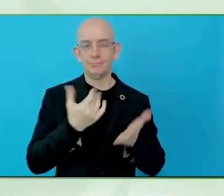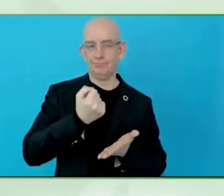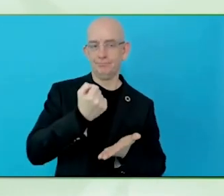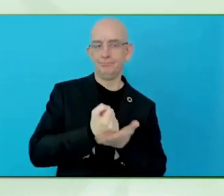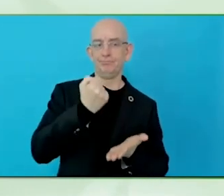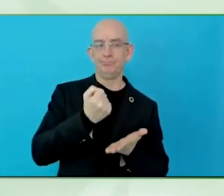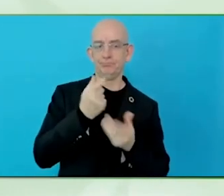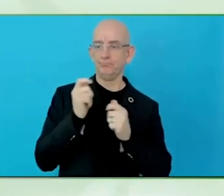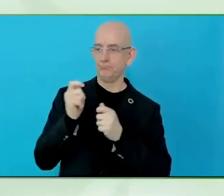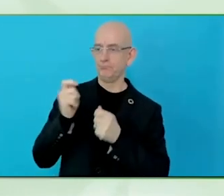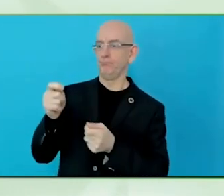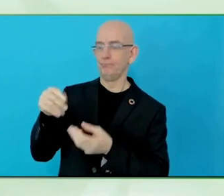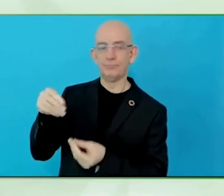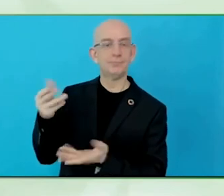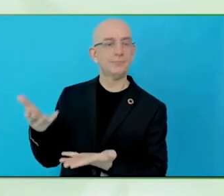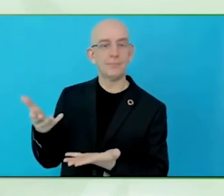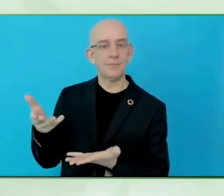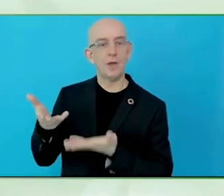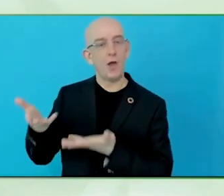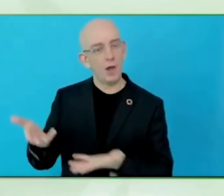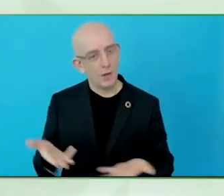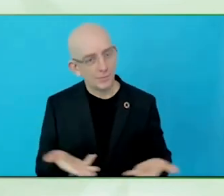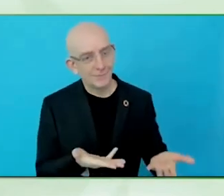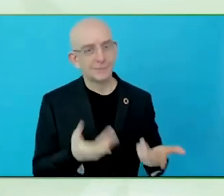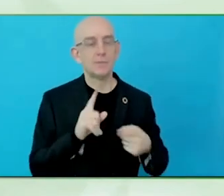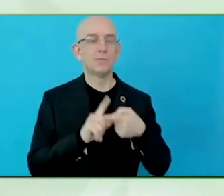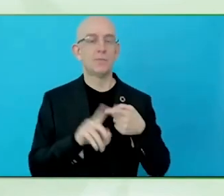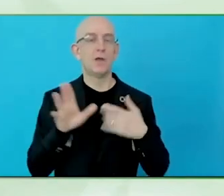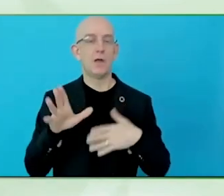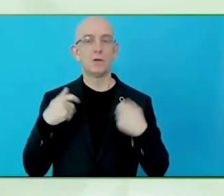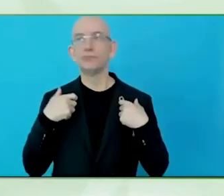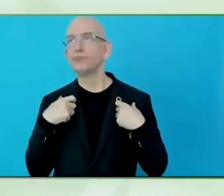I am Neha Arora, the founder of Planet Abled, which makes travel